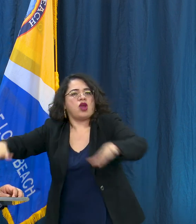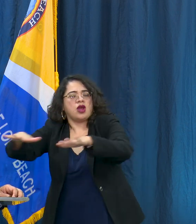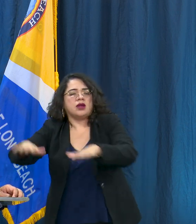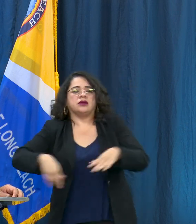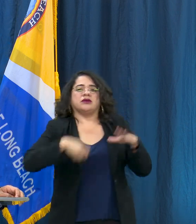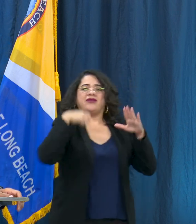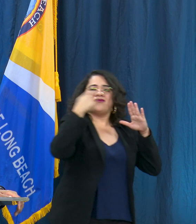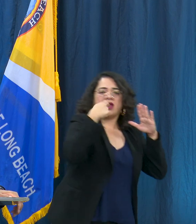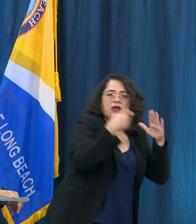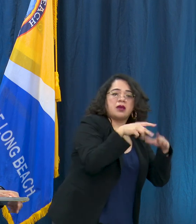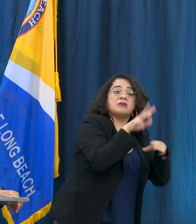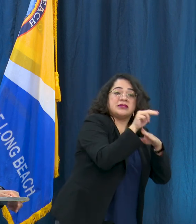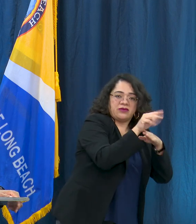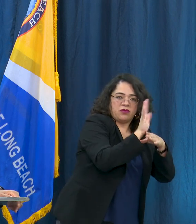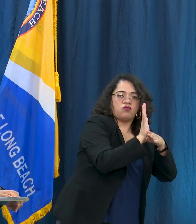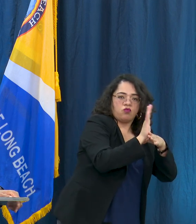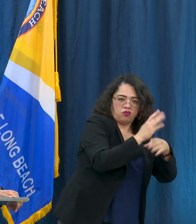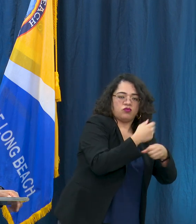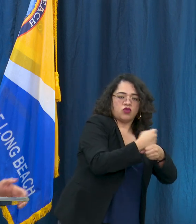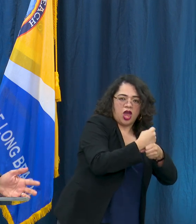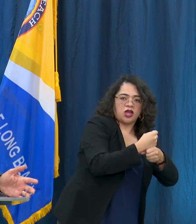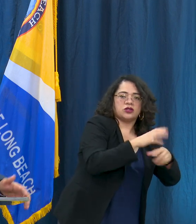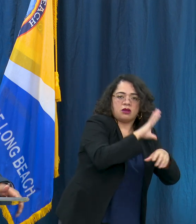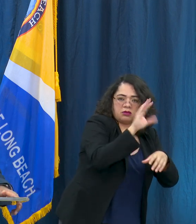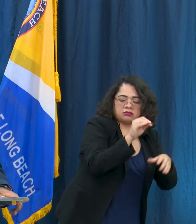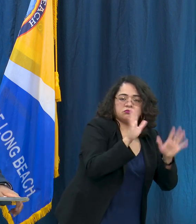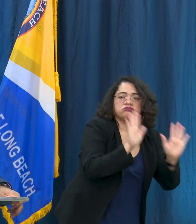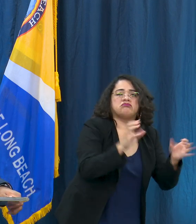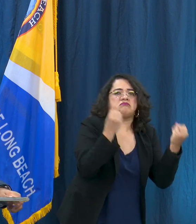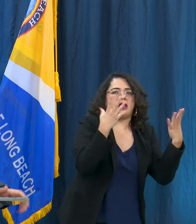which we do a lot of in Long Beach, and finally and it's probably the biggest